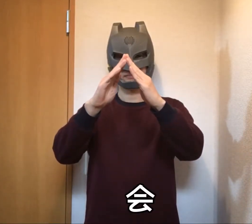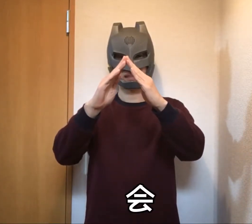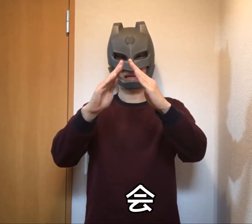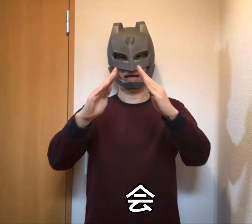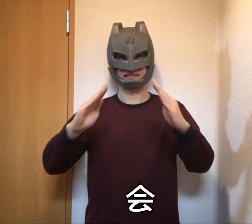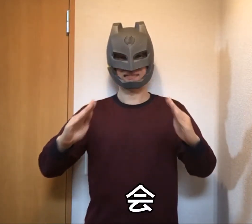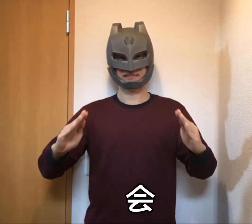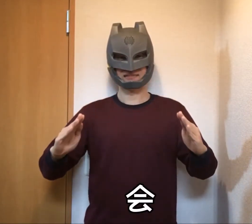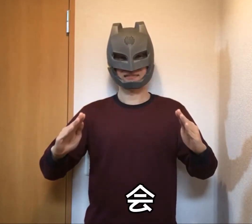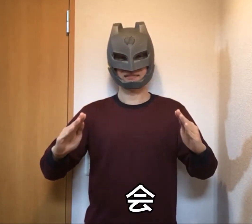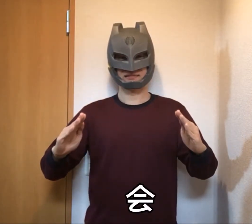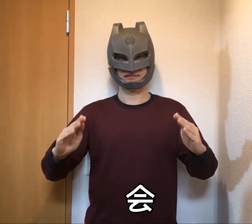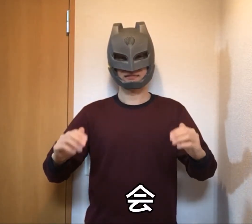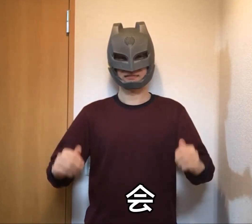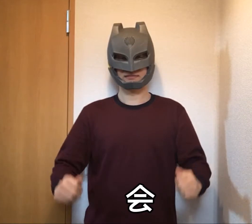Party